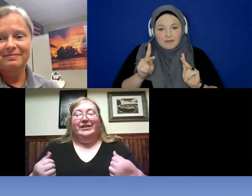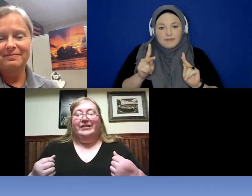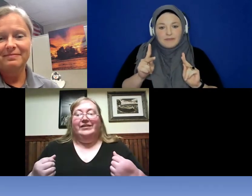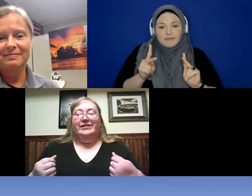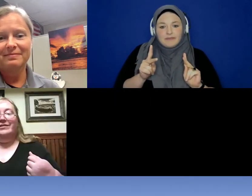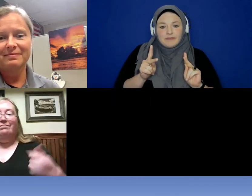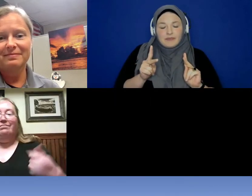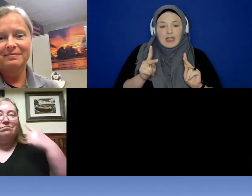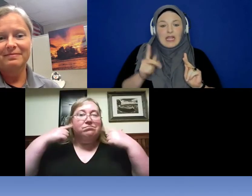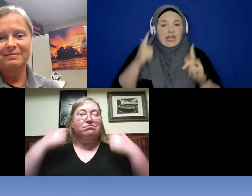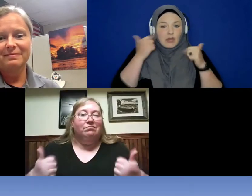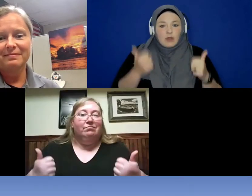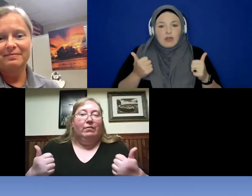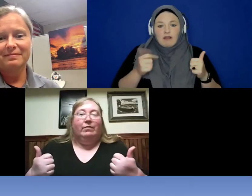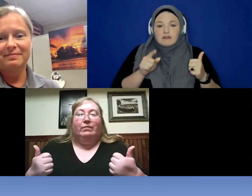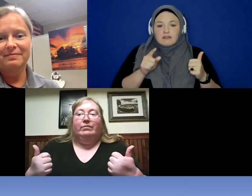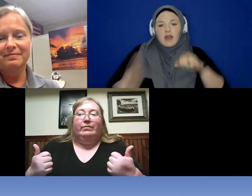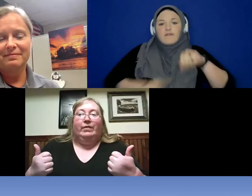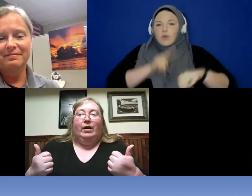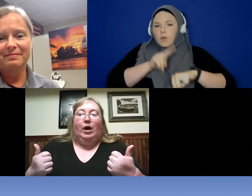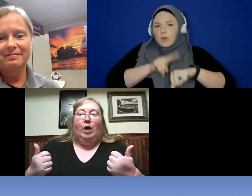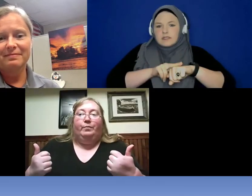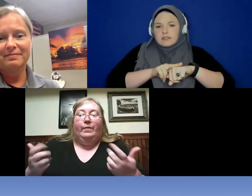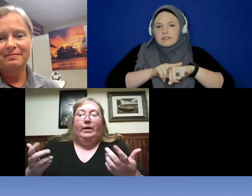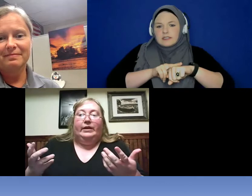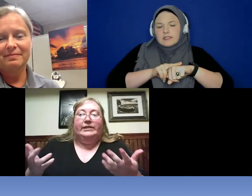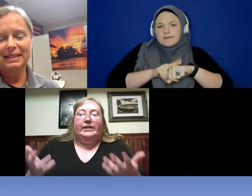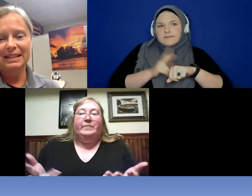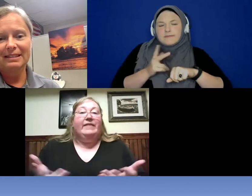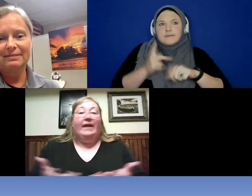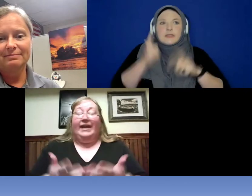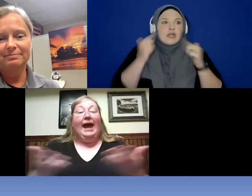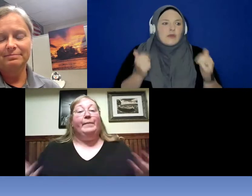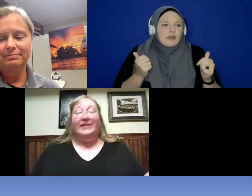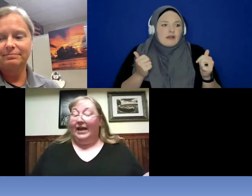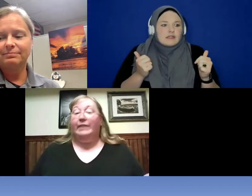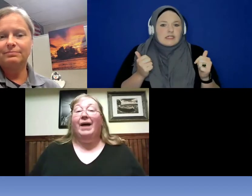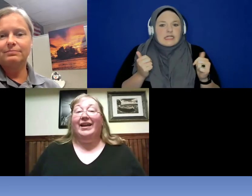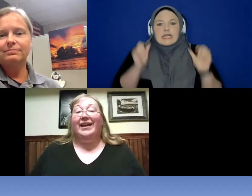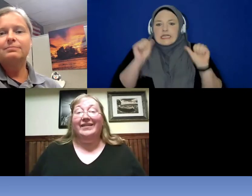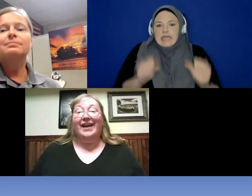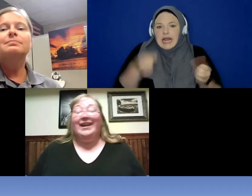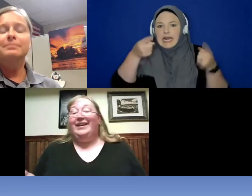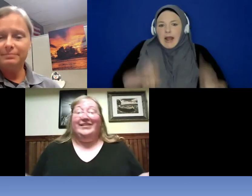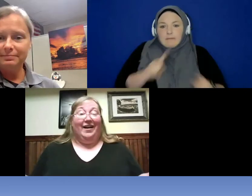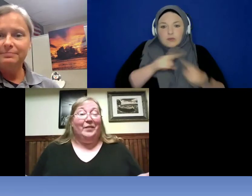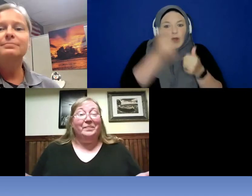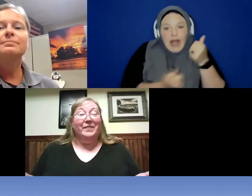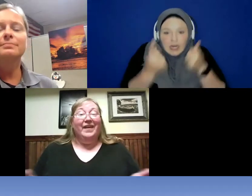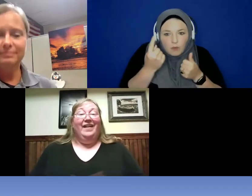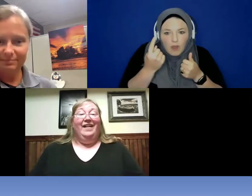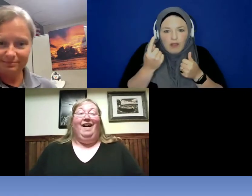is -- is something that can happen to anybody at any time.